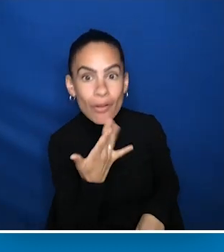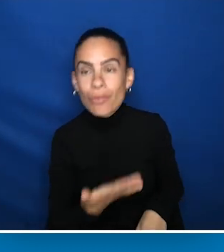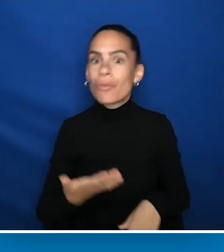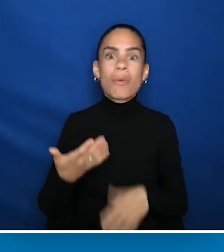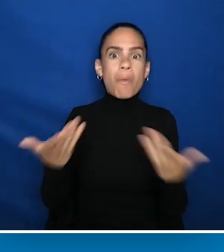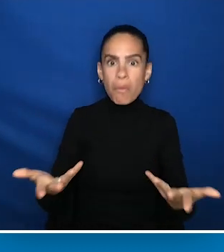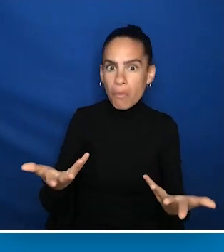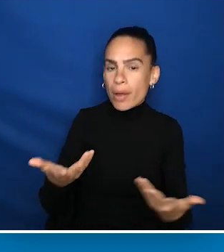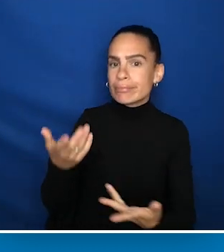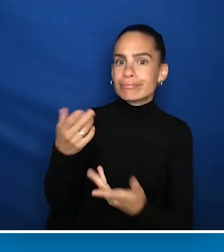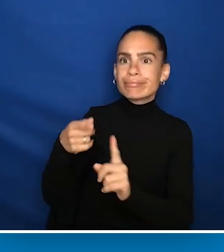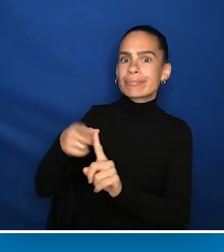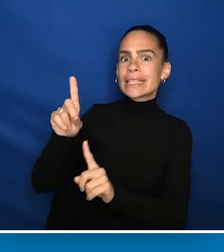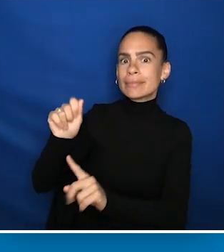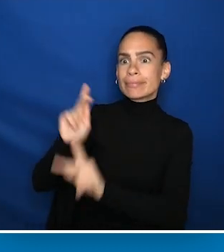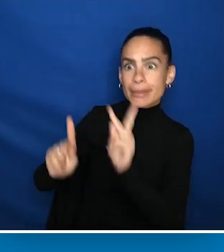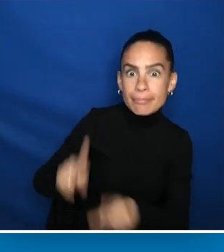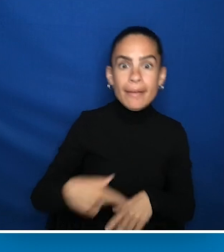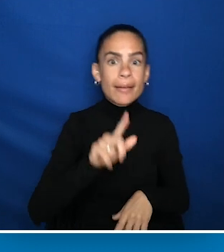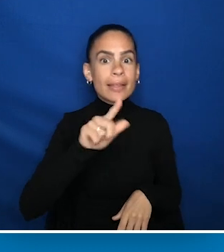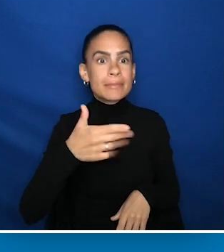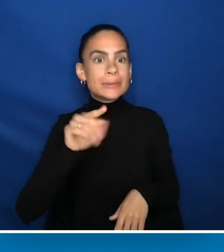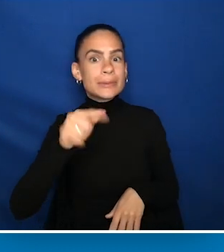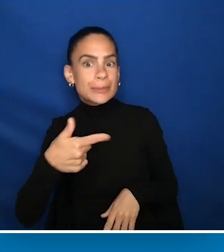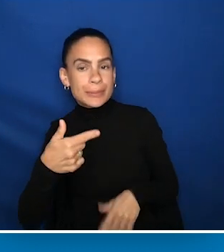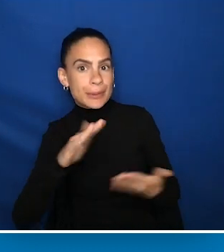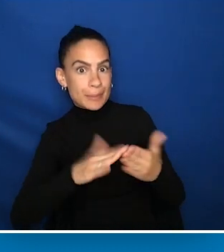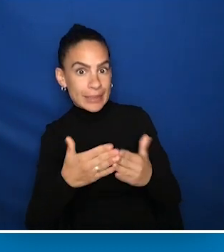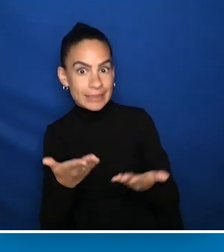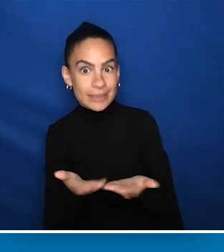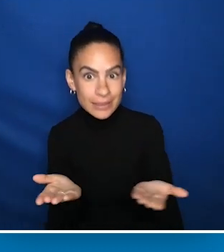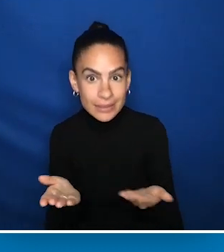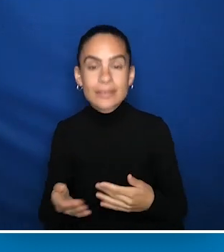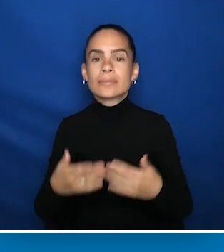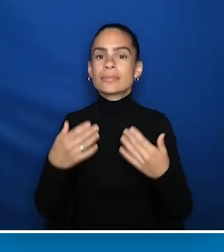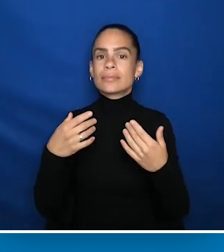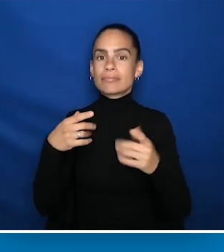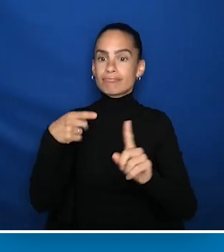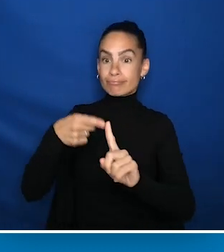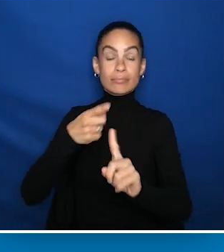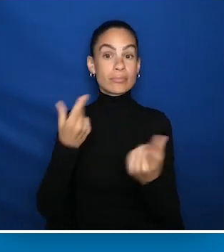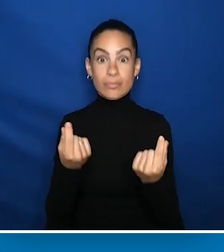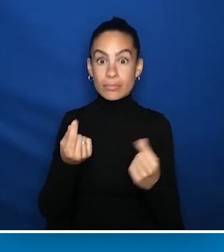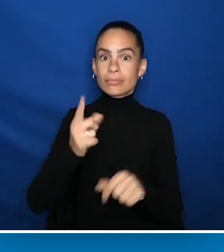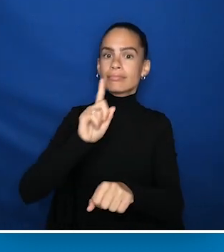or people with disabilities and the LGBTQ community. But it is also a deliberate effort